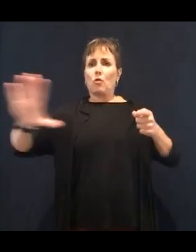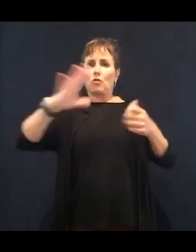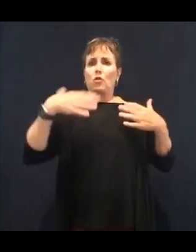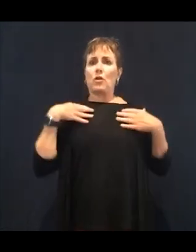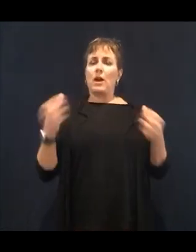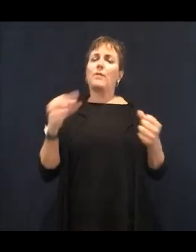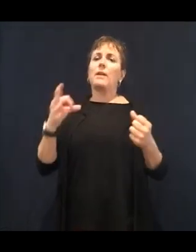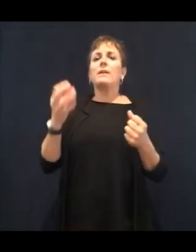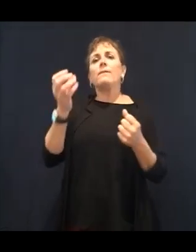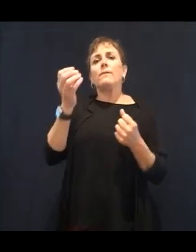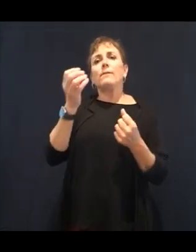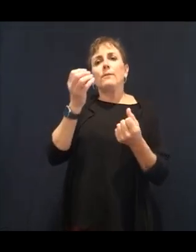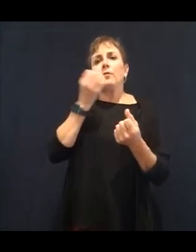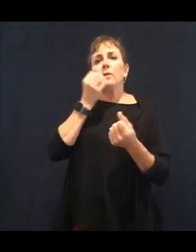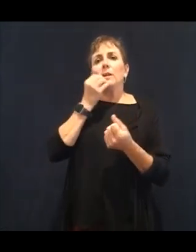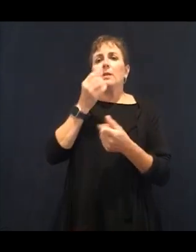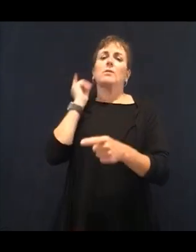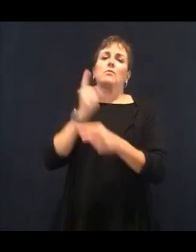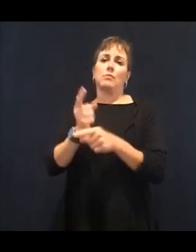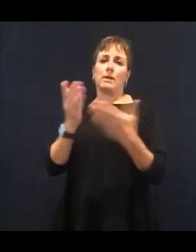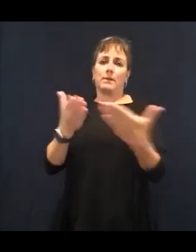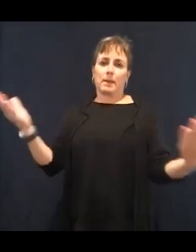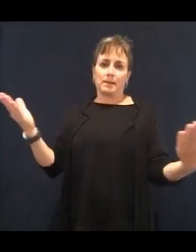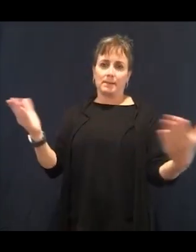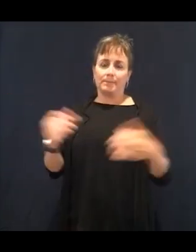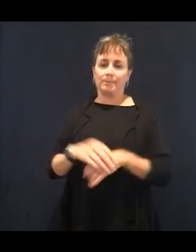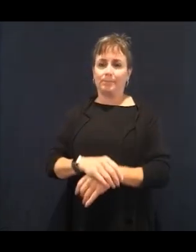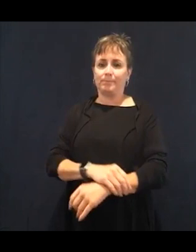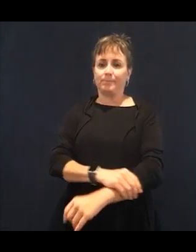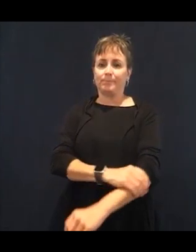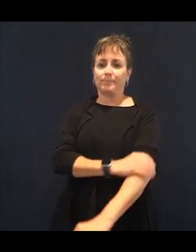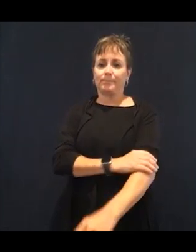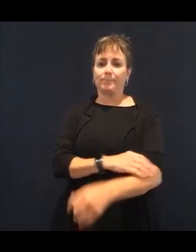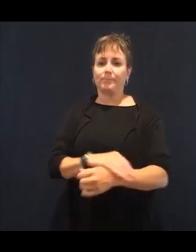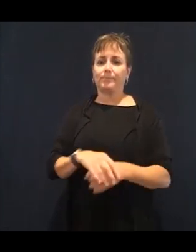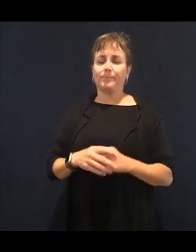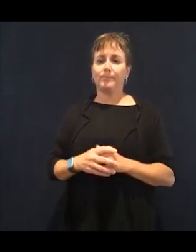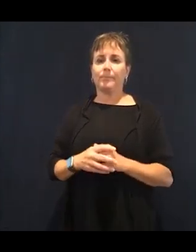dieting is not about depriving yourself.